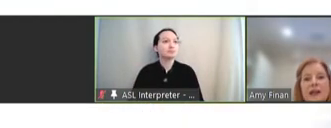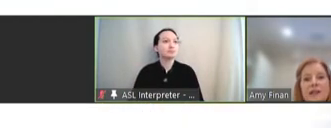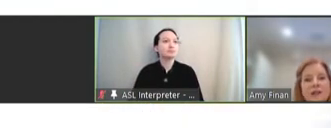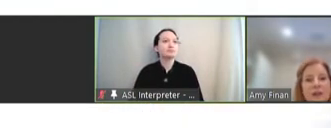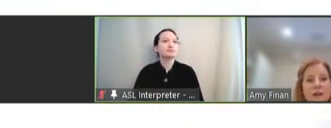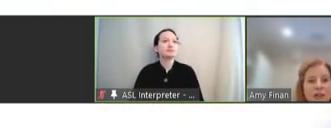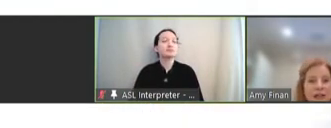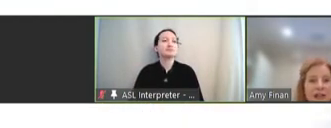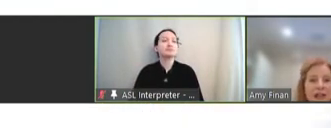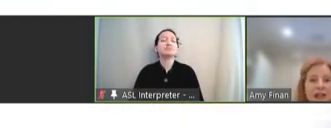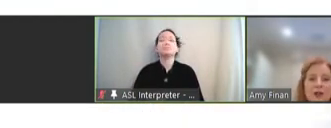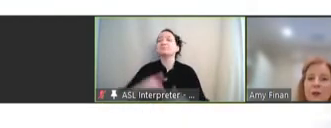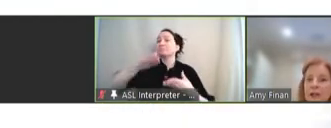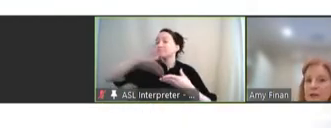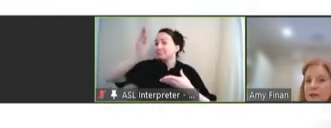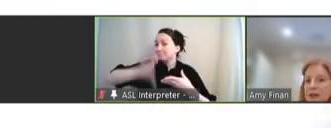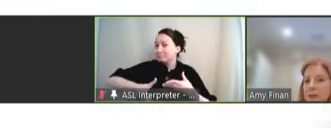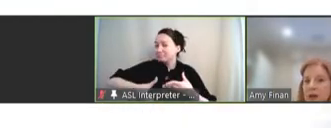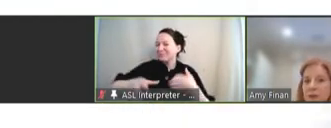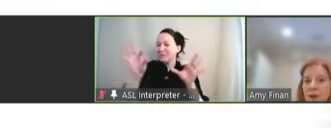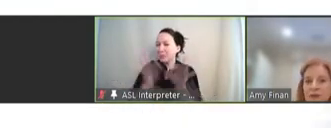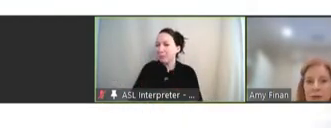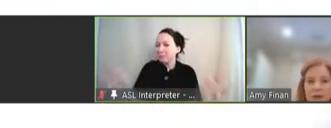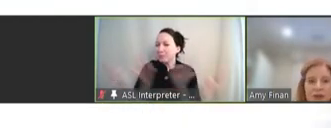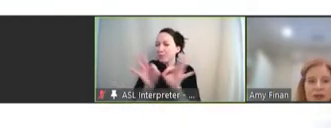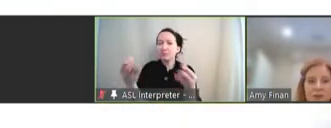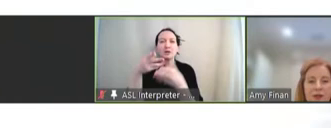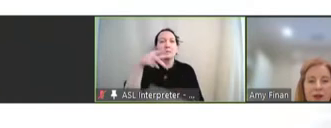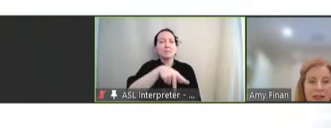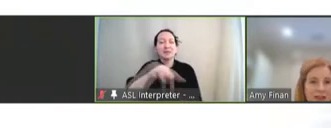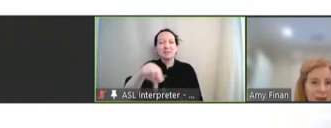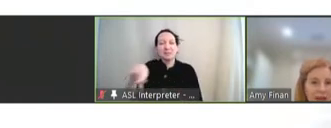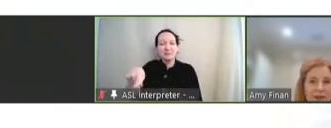In conclusion, it's critical that the public-private partnerships are expanded